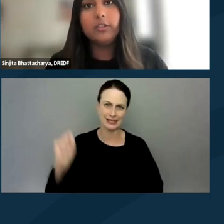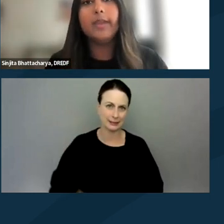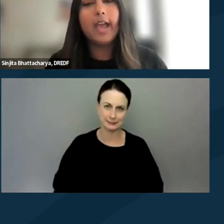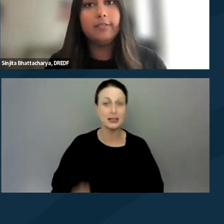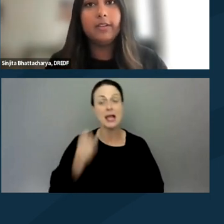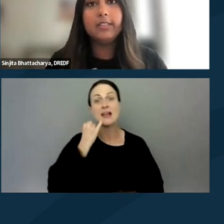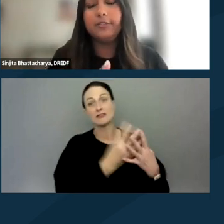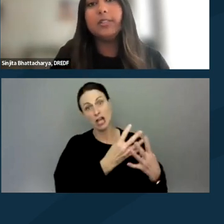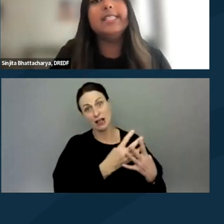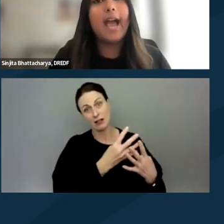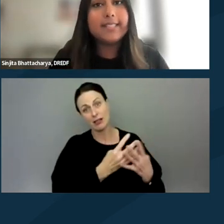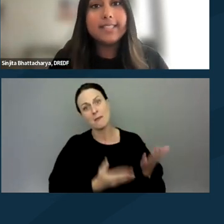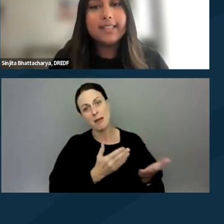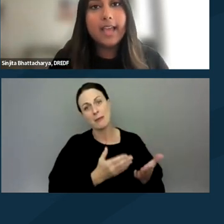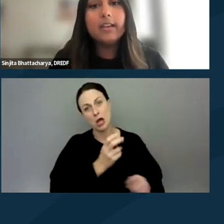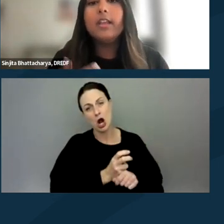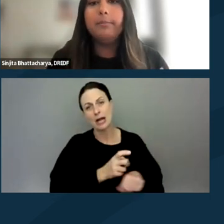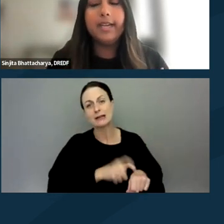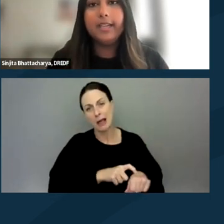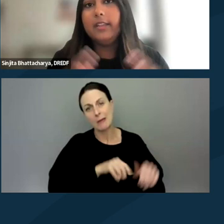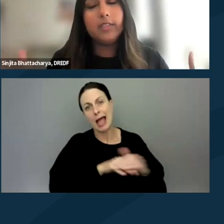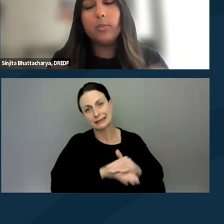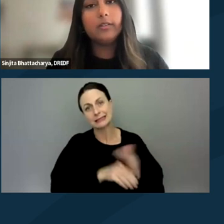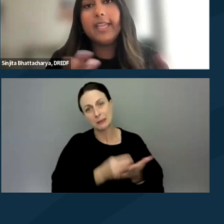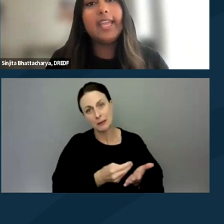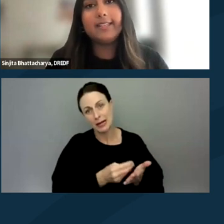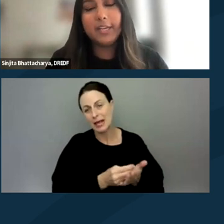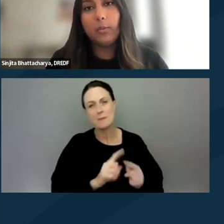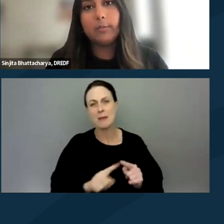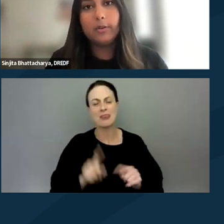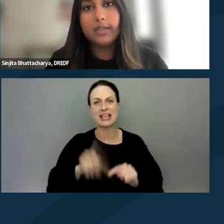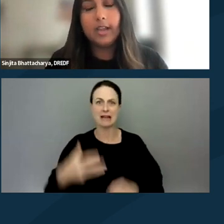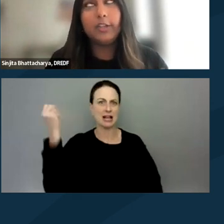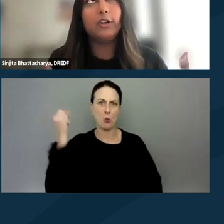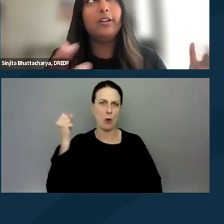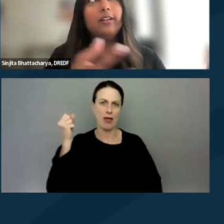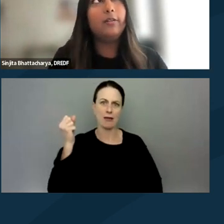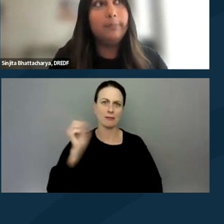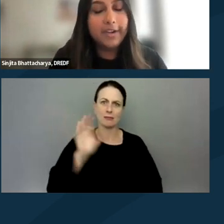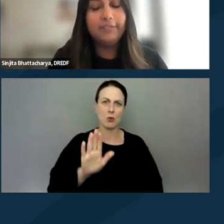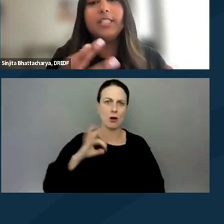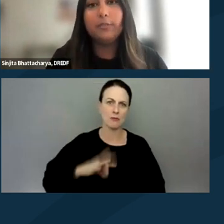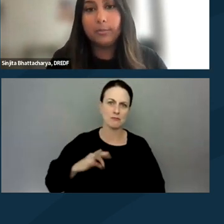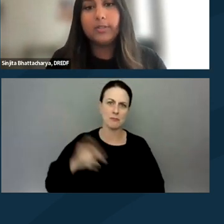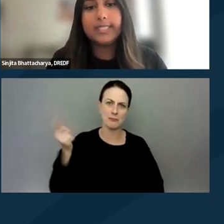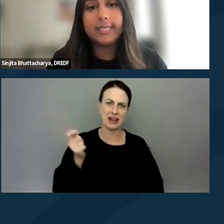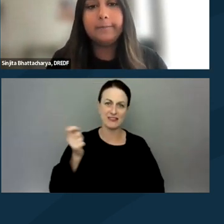you may have difficulties accessing that, but they can't take away your benefits for protesting.